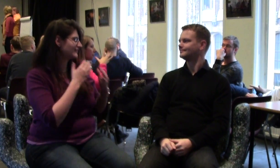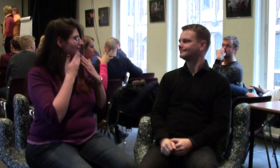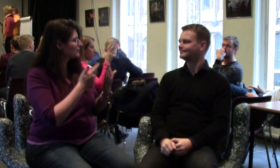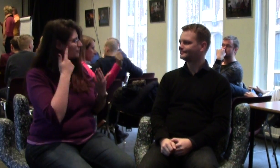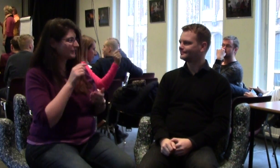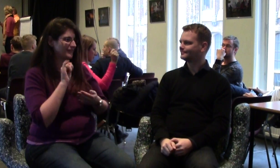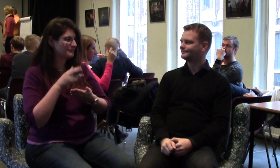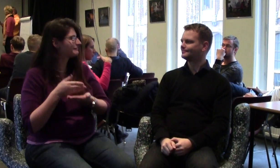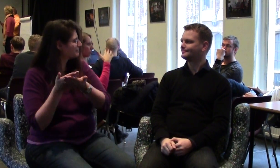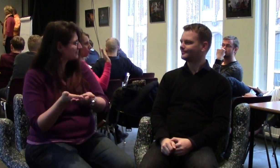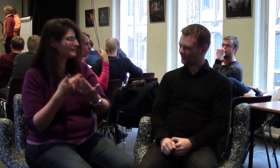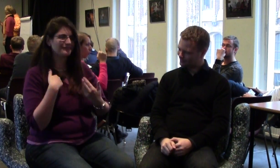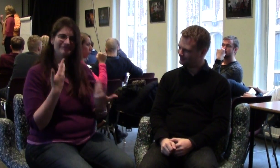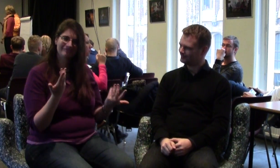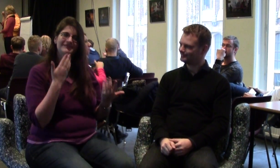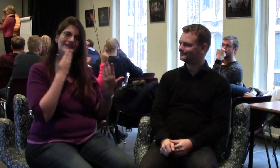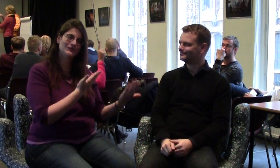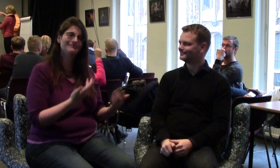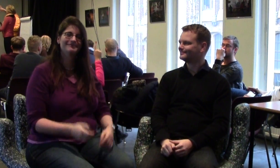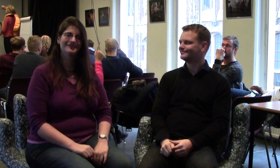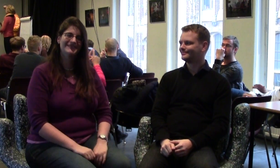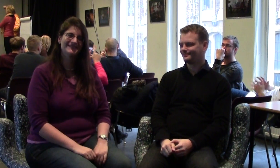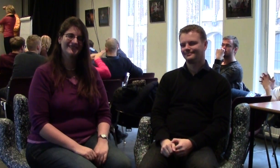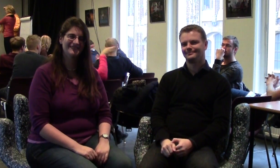Fantastic, thank you for all of your tips and your time.